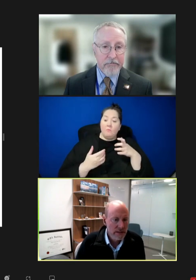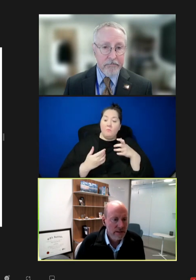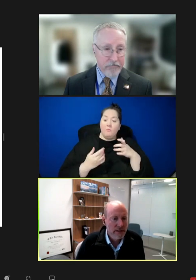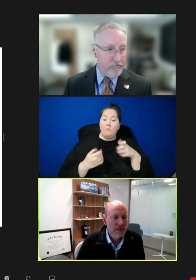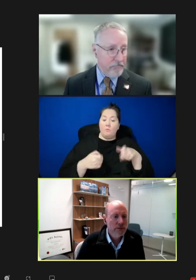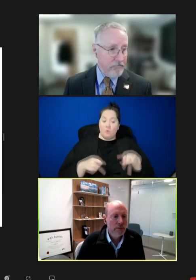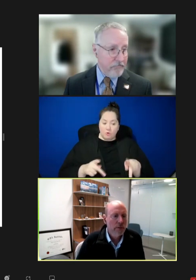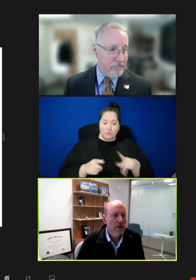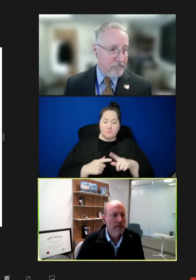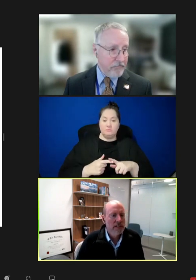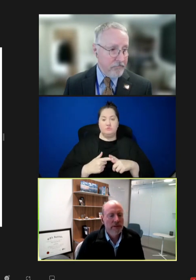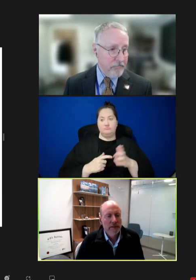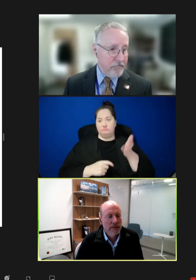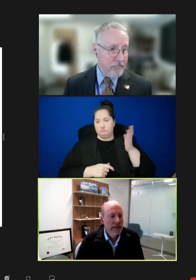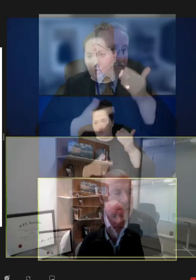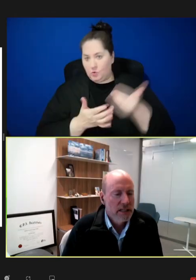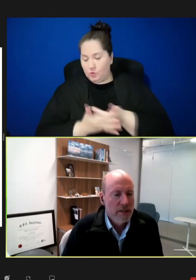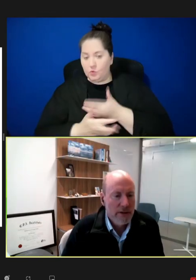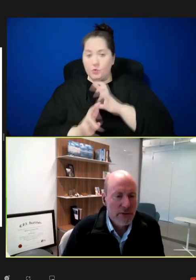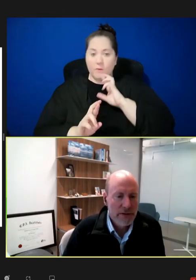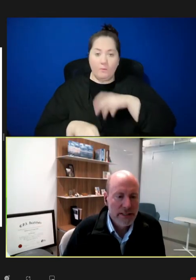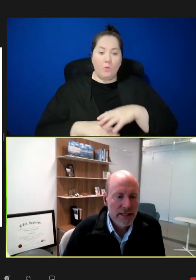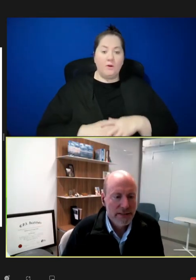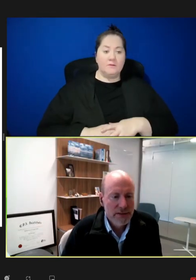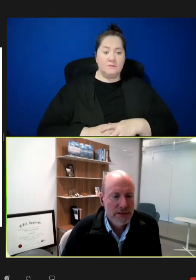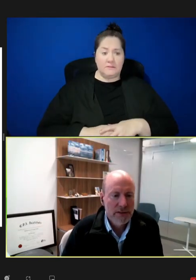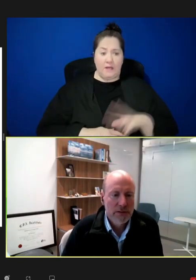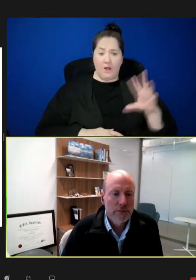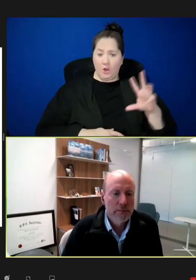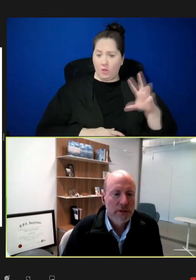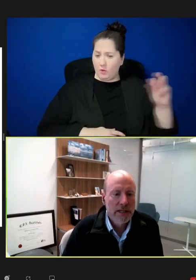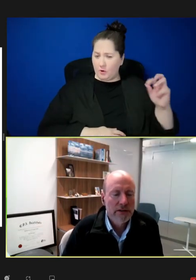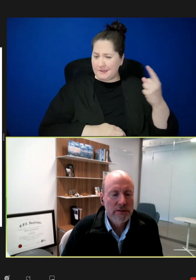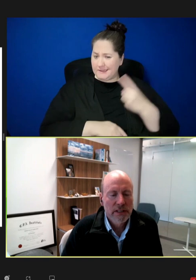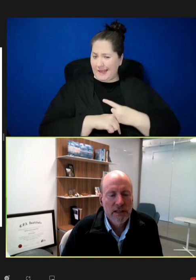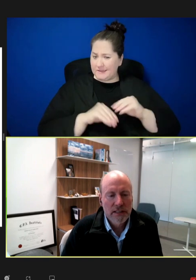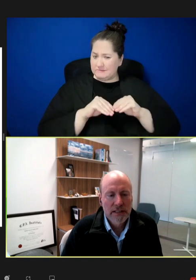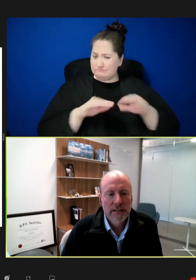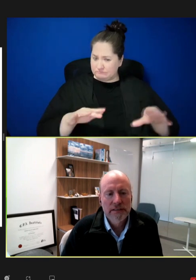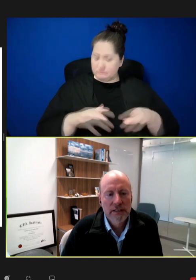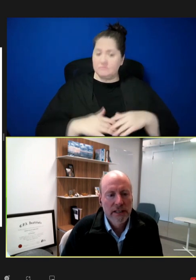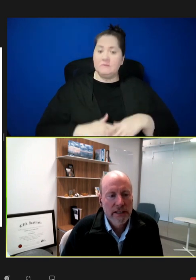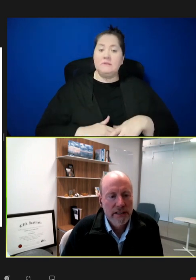this new report. It's been about 30 days since we put it out. Some of the content